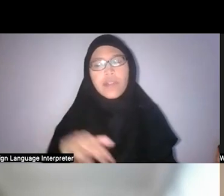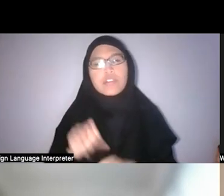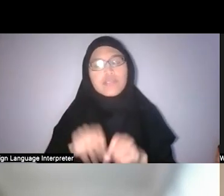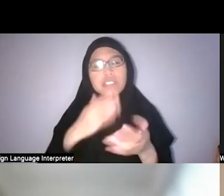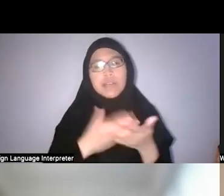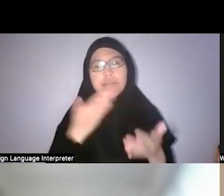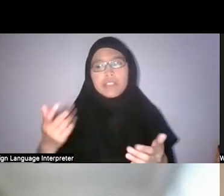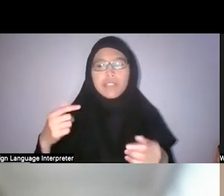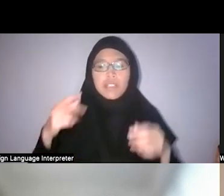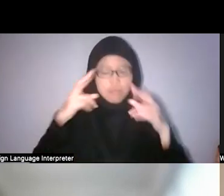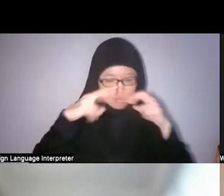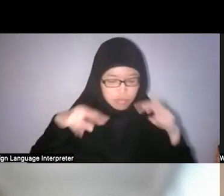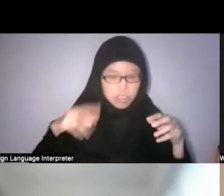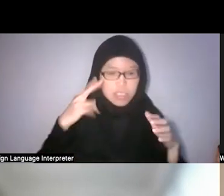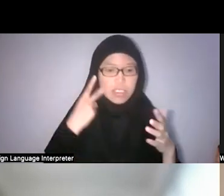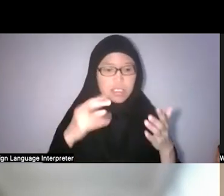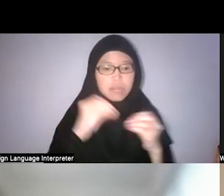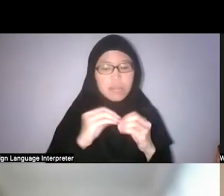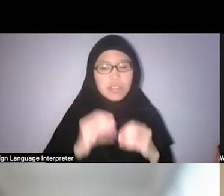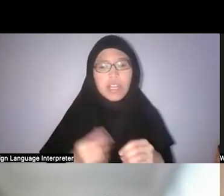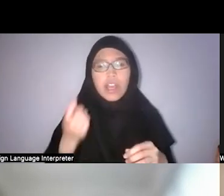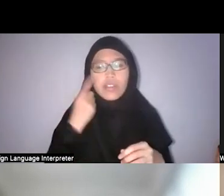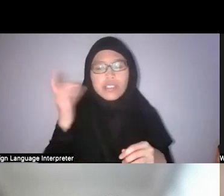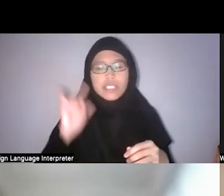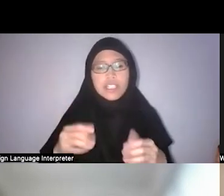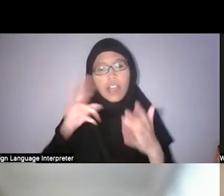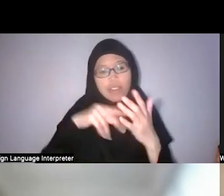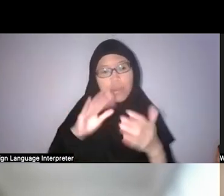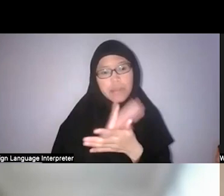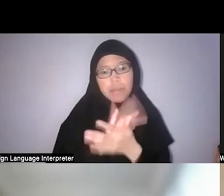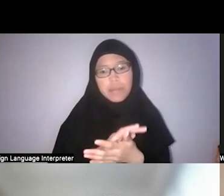And I recently read a paper that’s very interesting by Cynthia Chou.